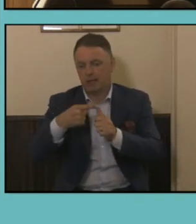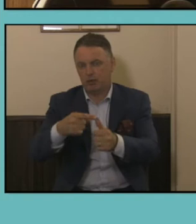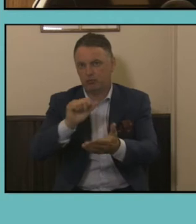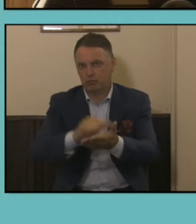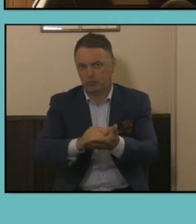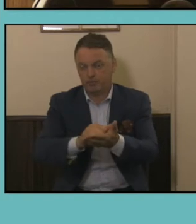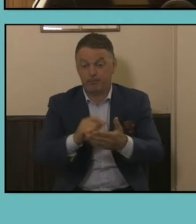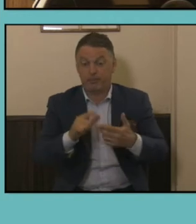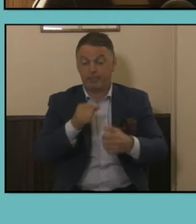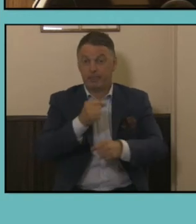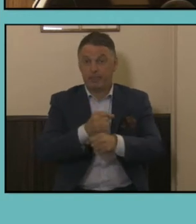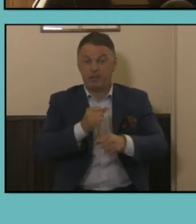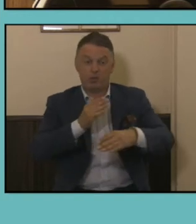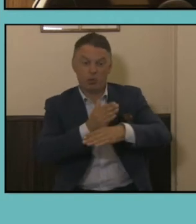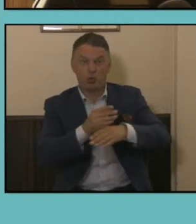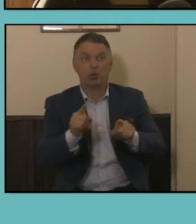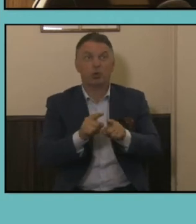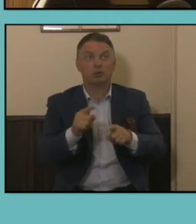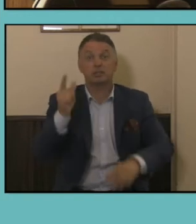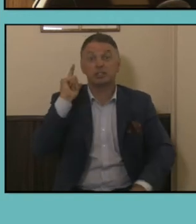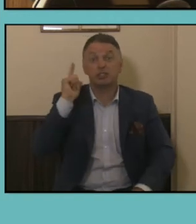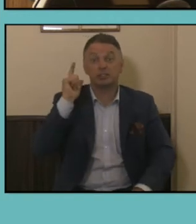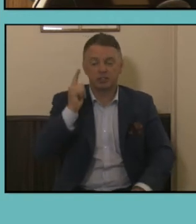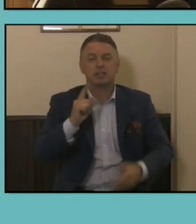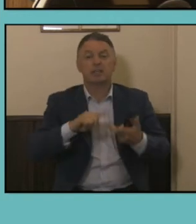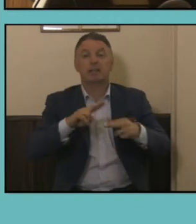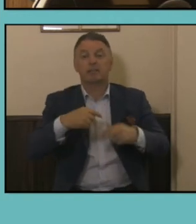occupations such as teaching, if someone writes they're a teacher on the paper